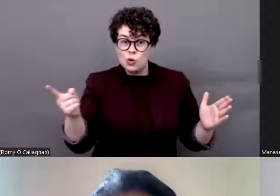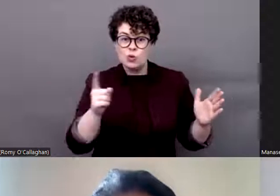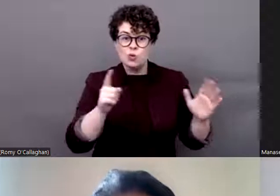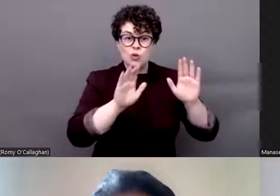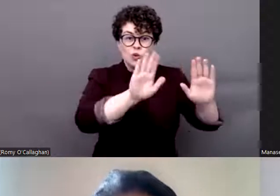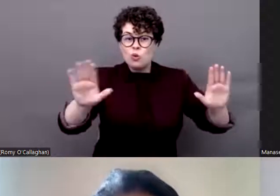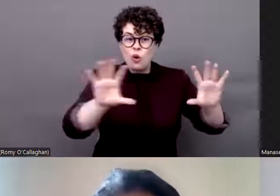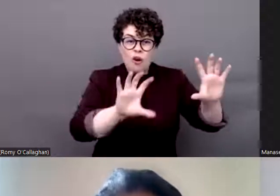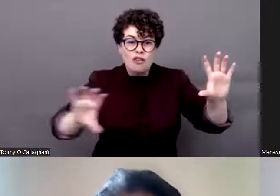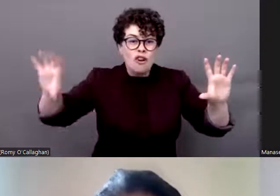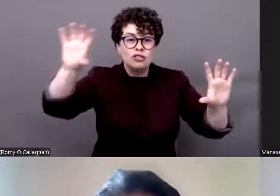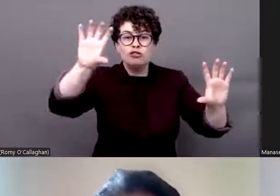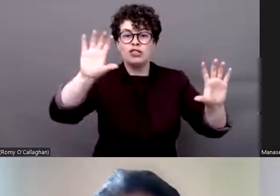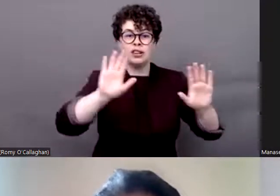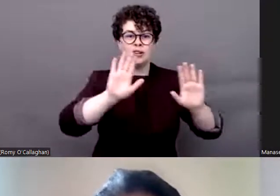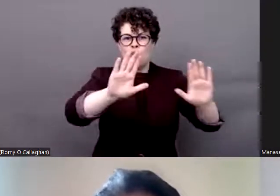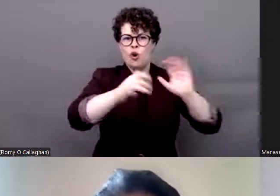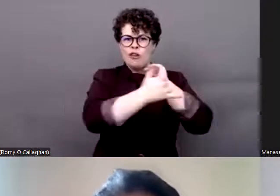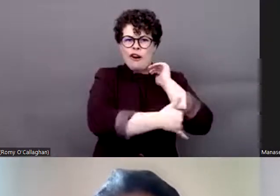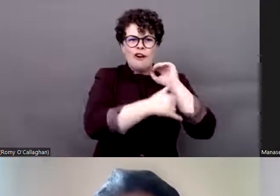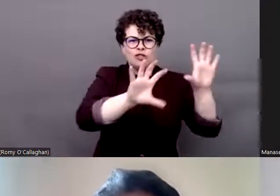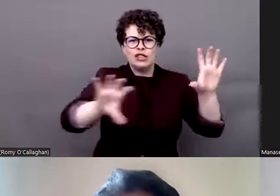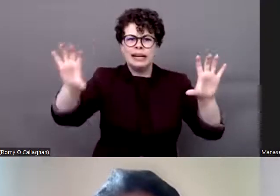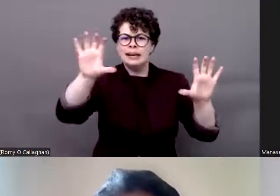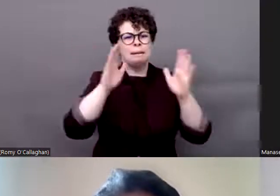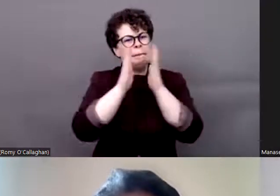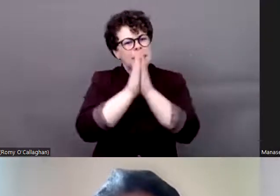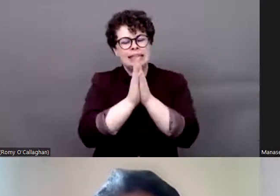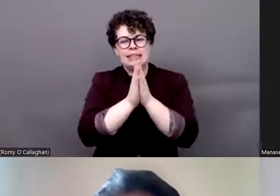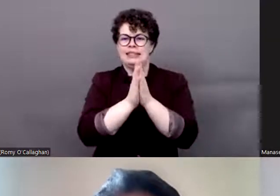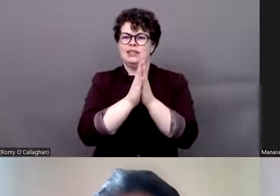you are, feel free to speak